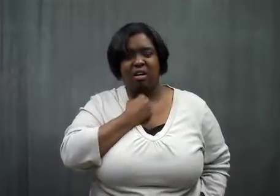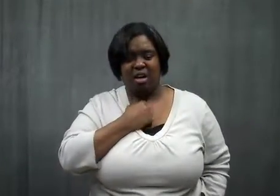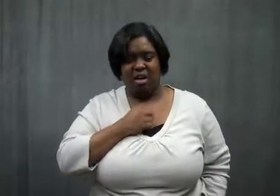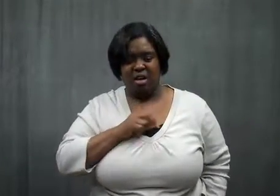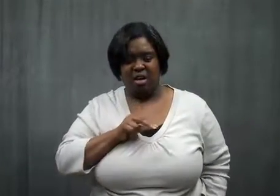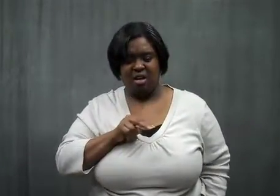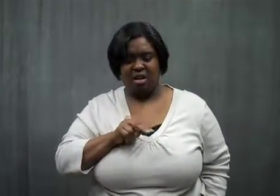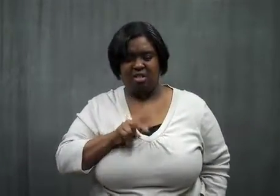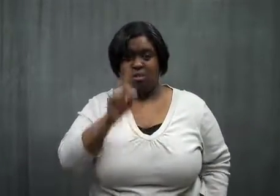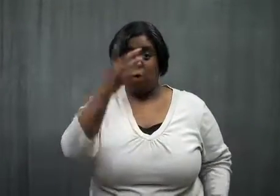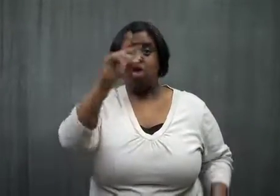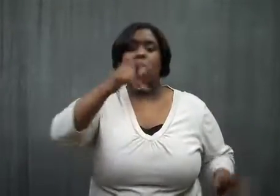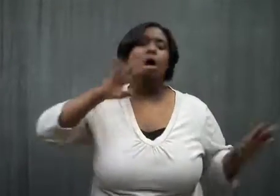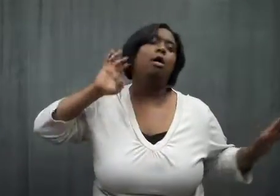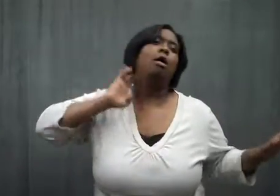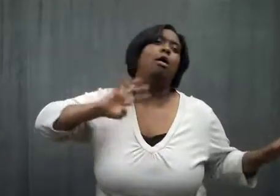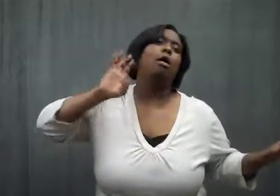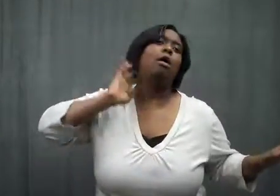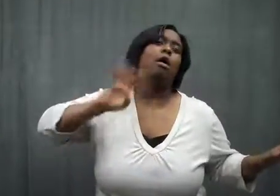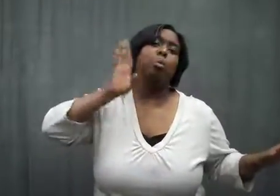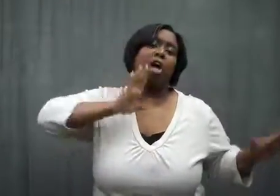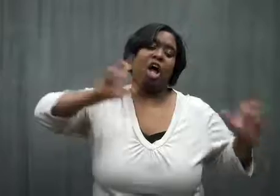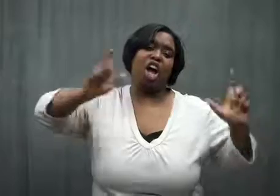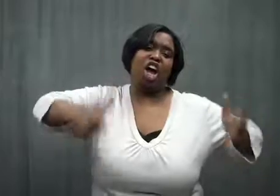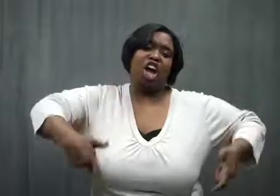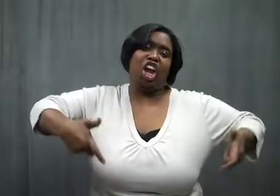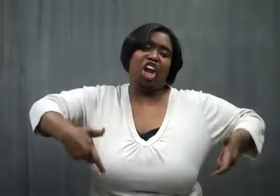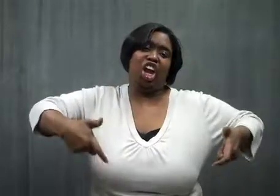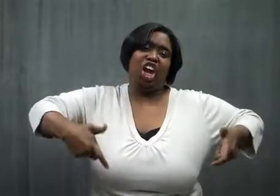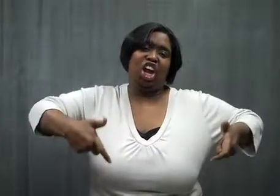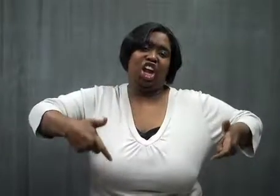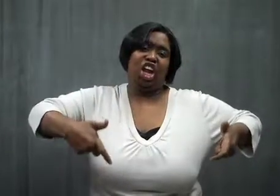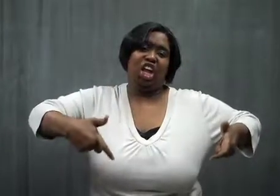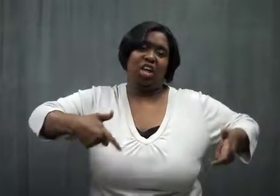The dog was scratching his ear, and I could see the brown stain on his underside.